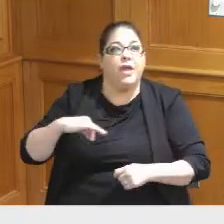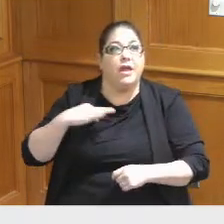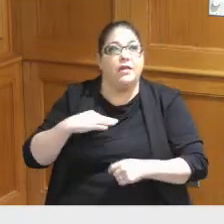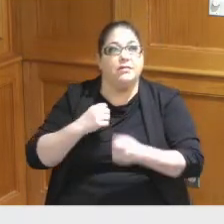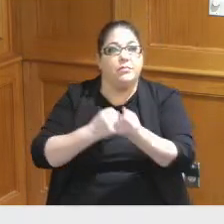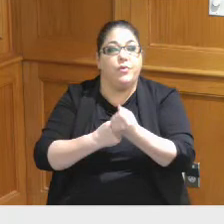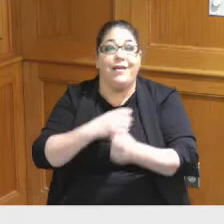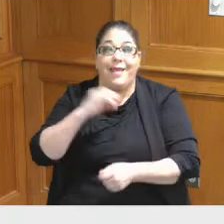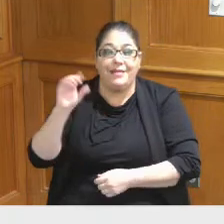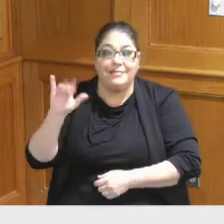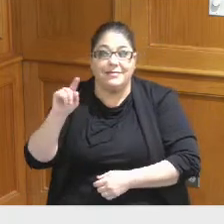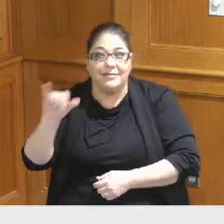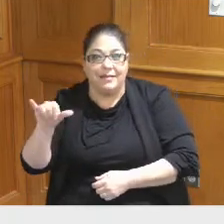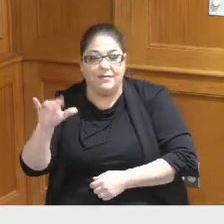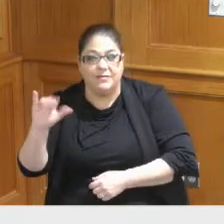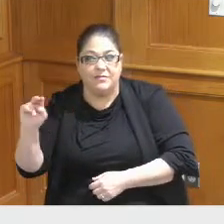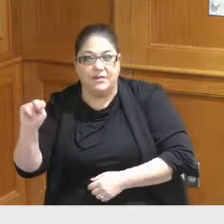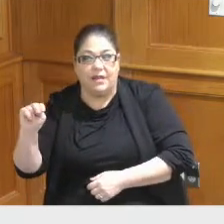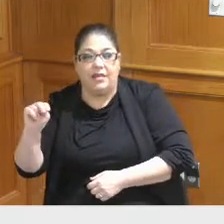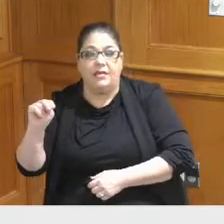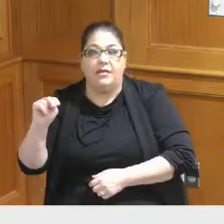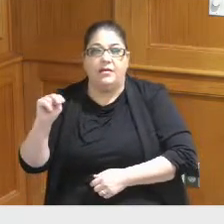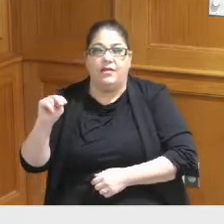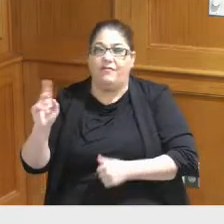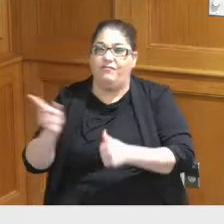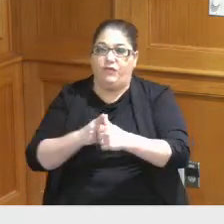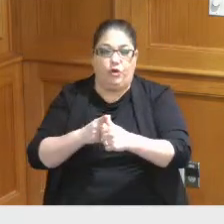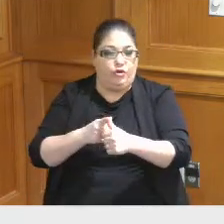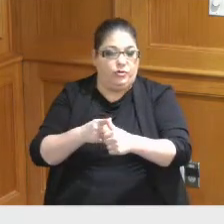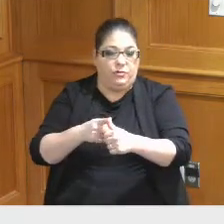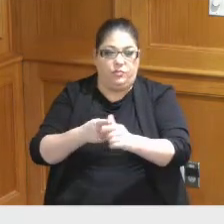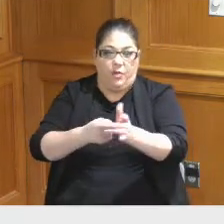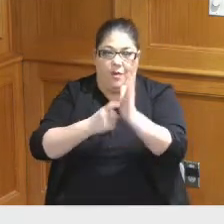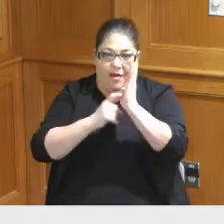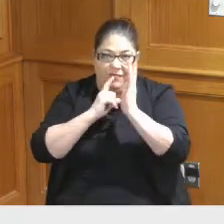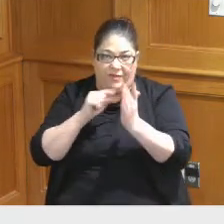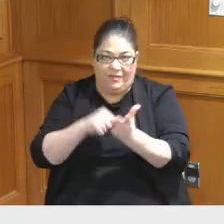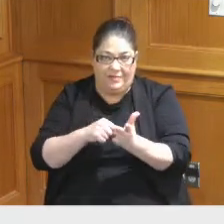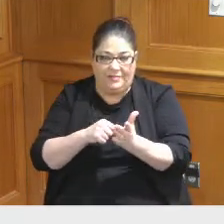City Credit support that would be the first item out of the gate on this probably I think their